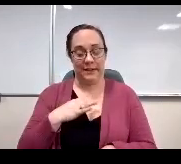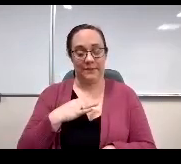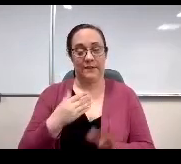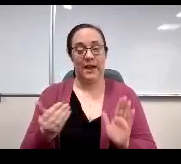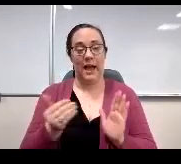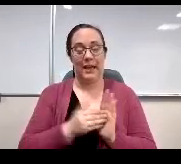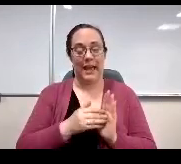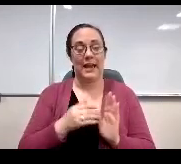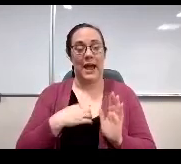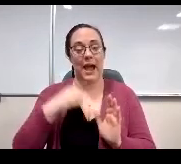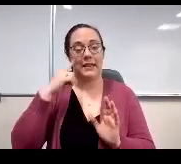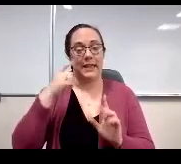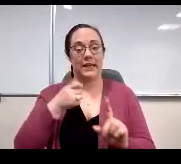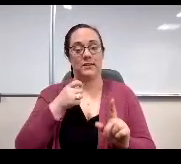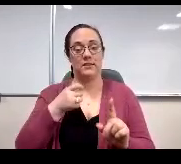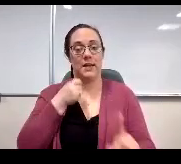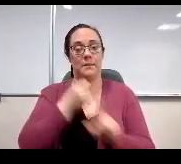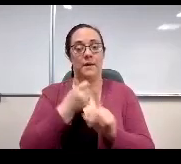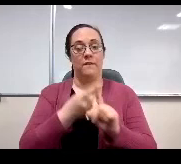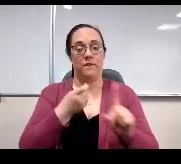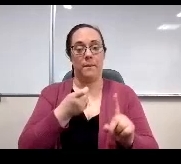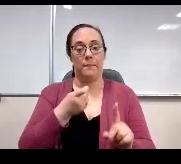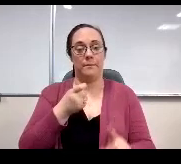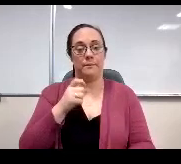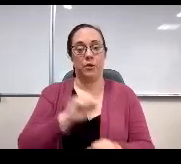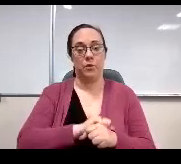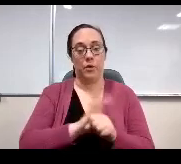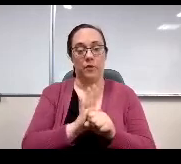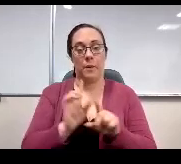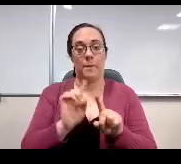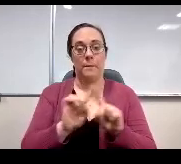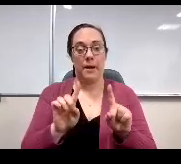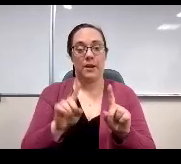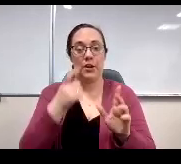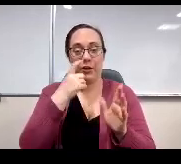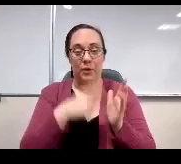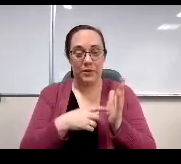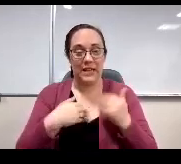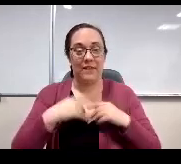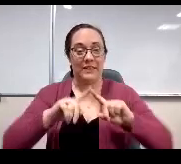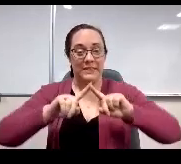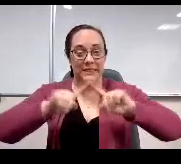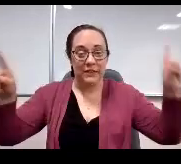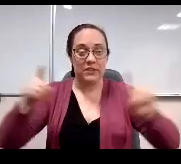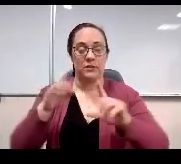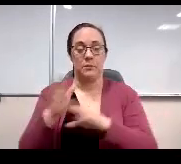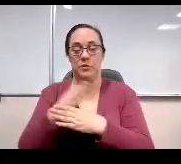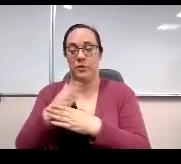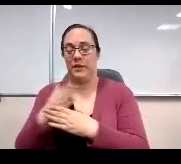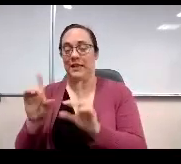the impact of the pandemic. That said, Please note that while there is a vast difference between district average in the high